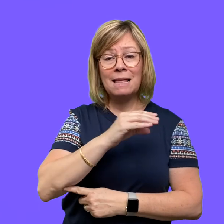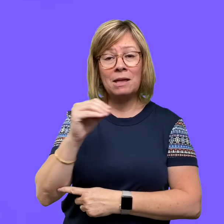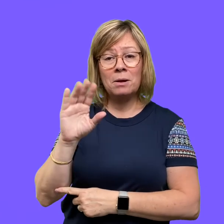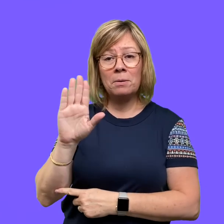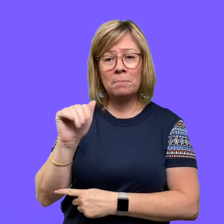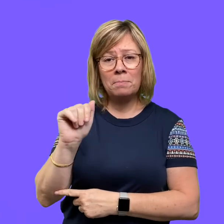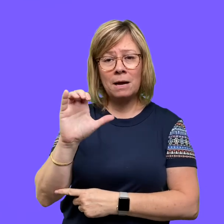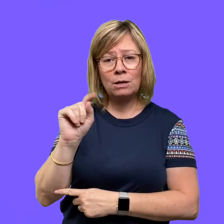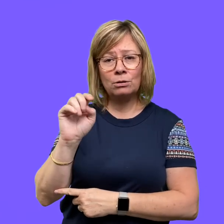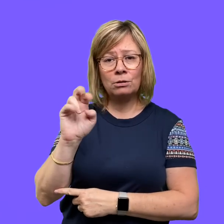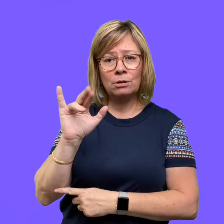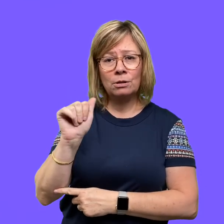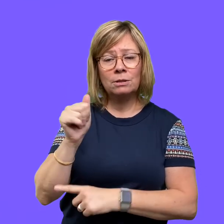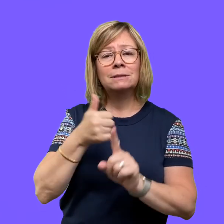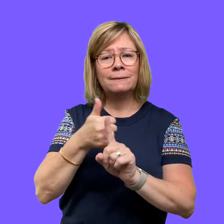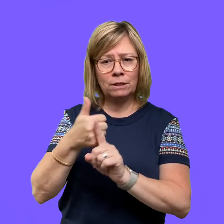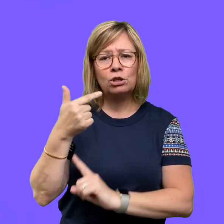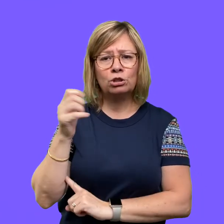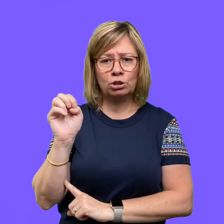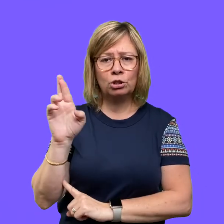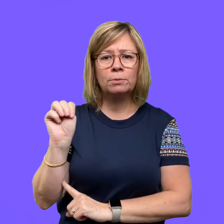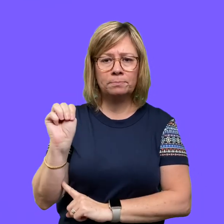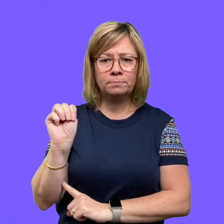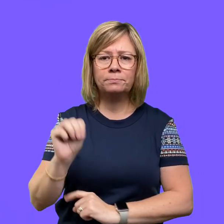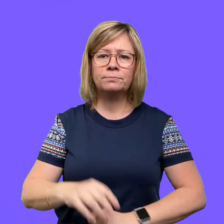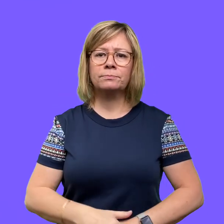viruses and bacteria are types of germs.